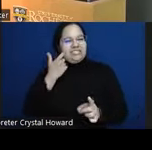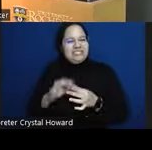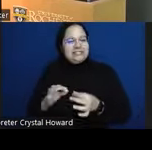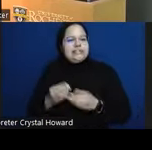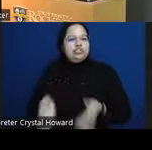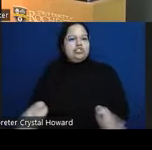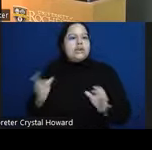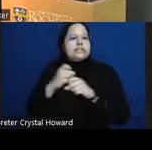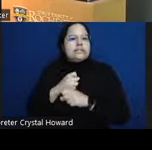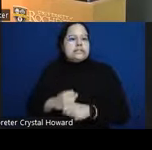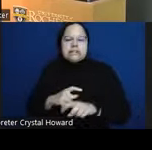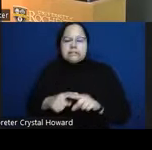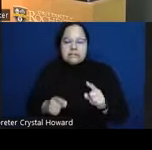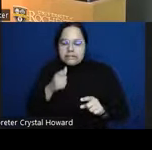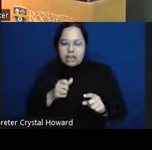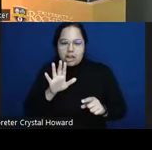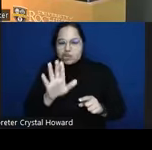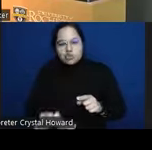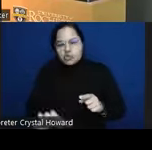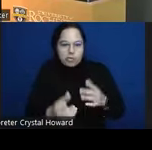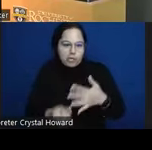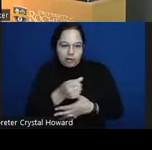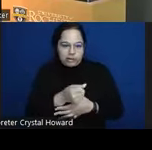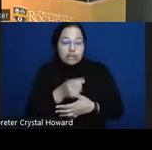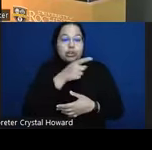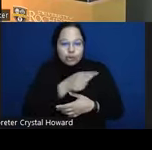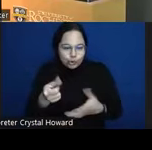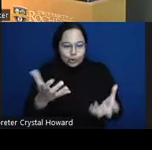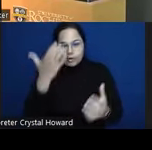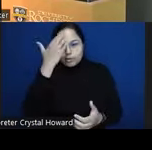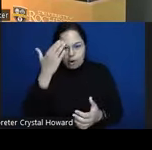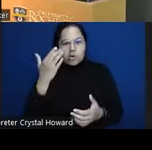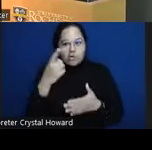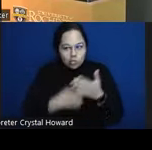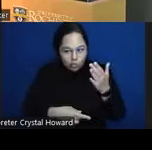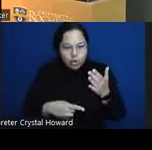you want to know is what decision should you be making for an individual patient what's the